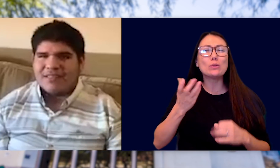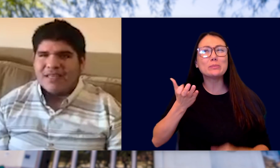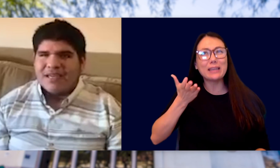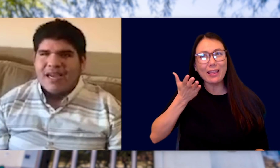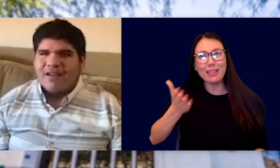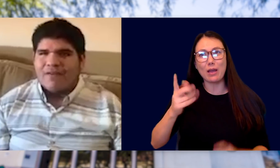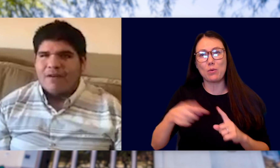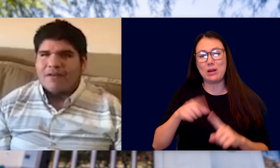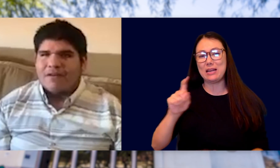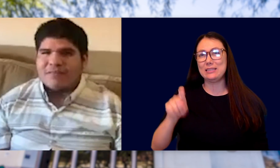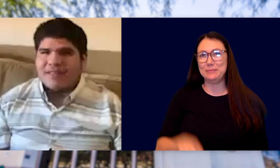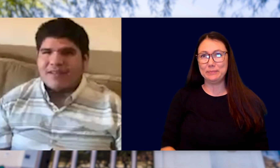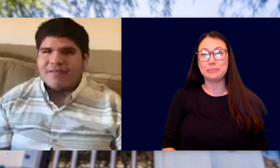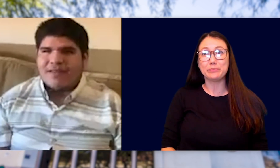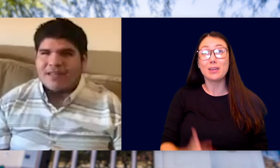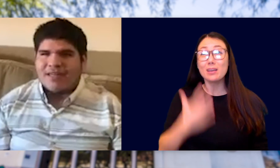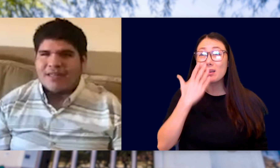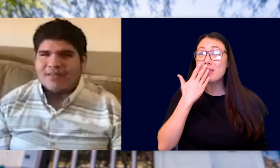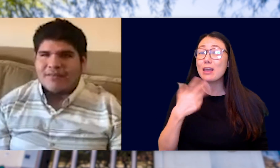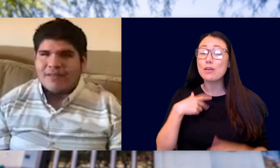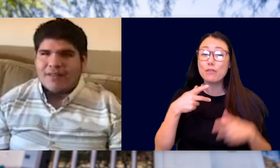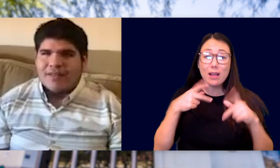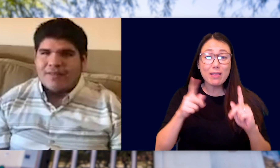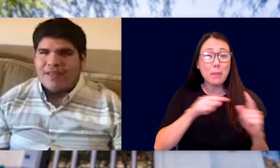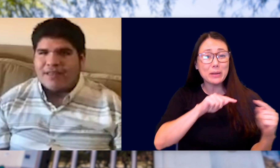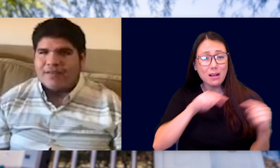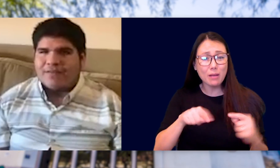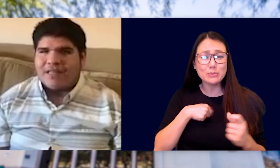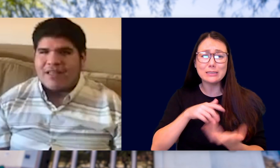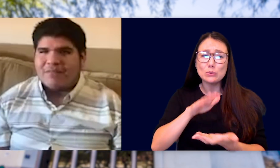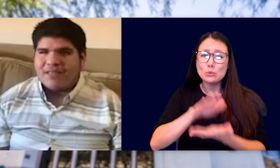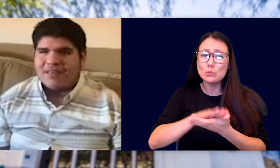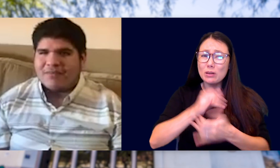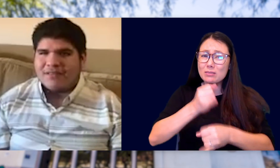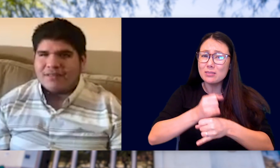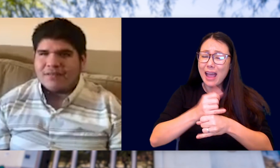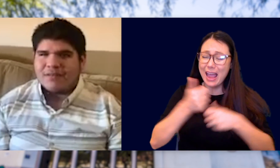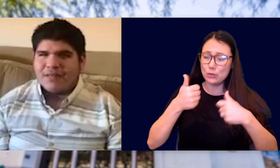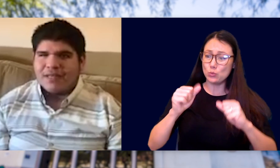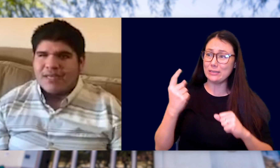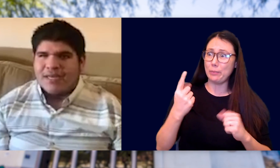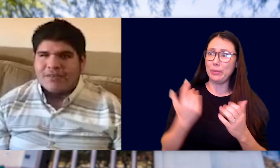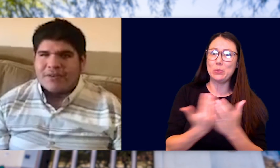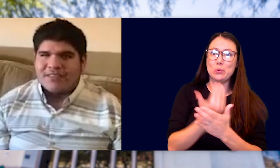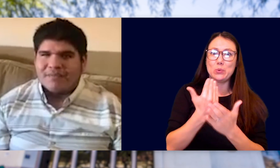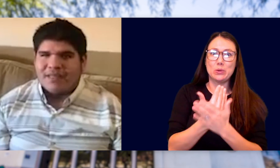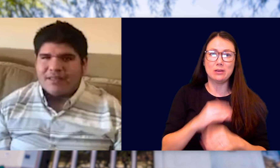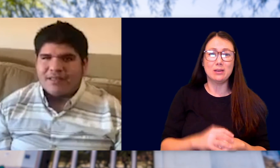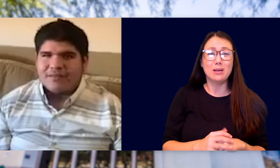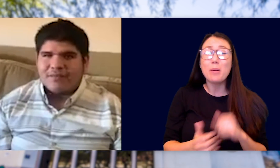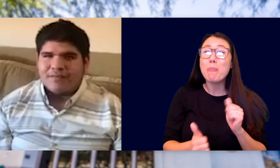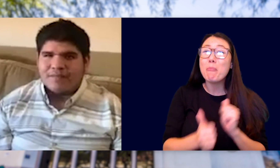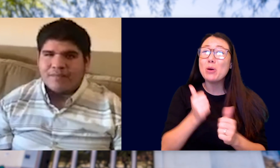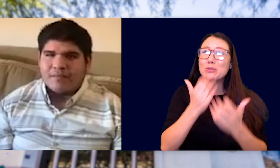AND FOR ALWAYS BEING THERE WHEN I NEEDED YOU. THANK YOU FOR ALLOWING ME TO COME TO THIS SCHOOL AND TRY SOMETHING NEW.